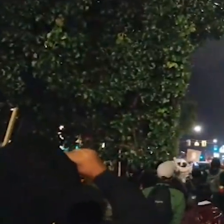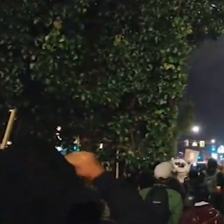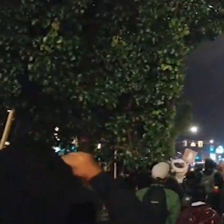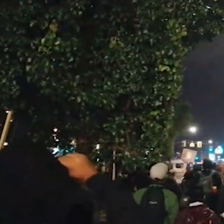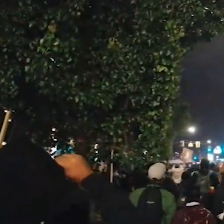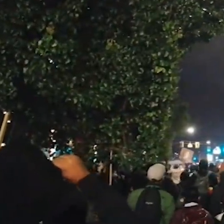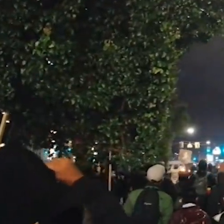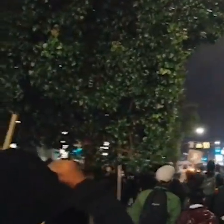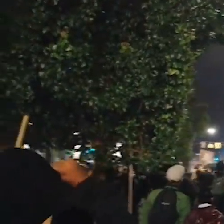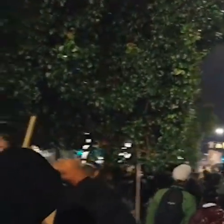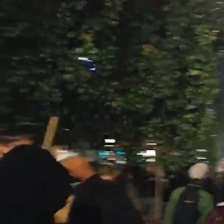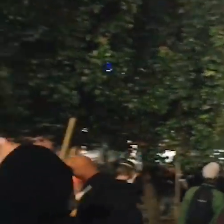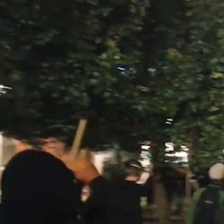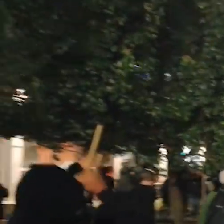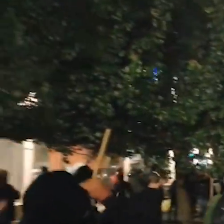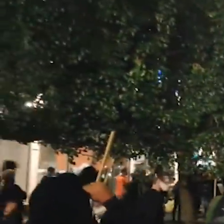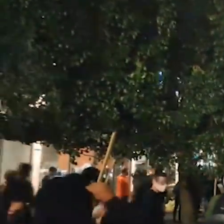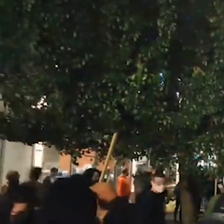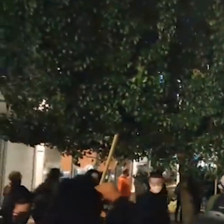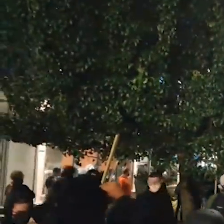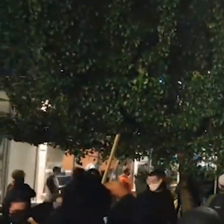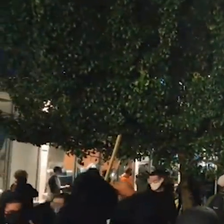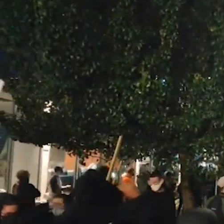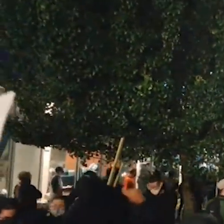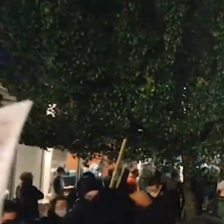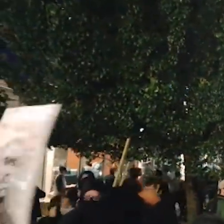Again we're in a residential area full of wood frame buildings.